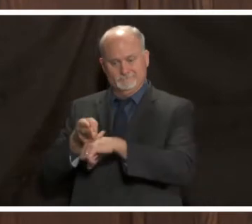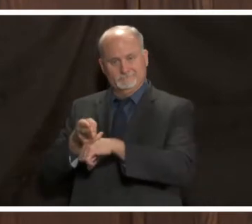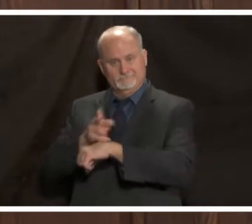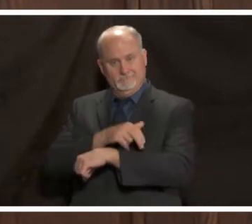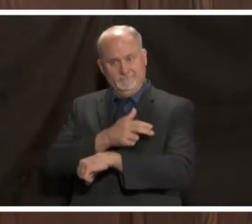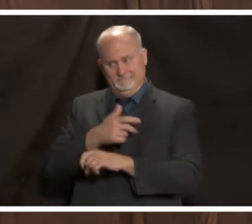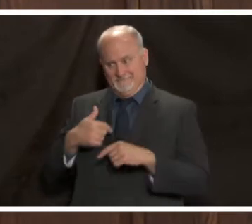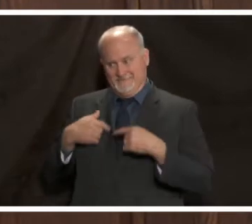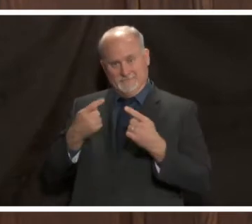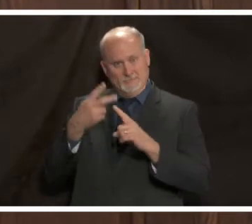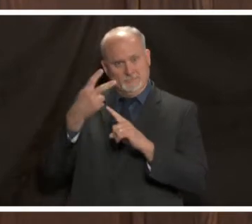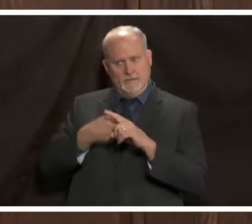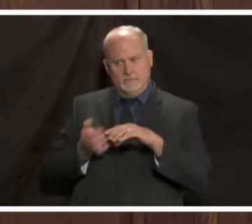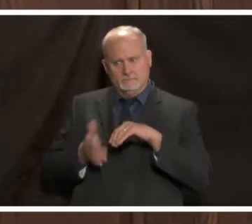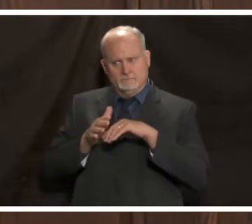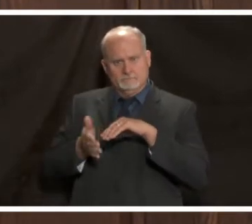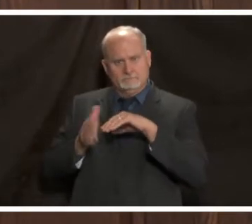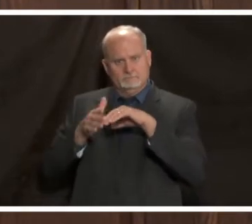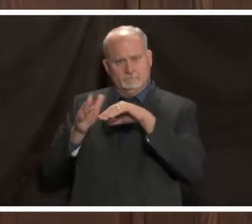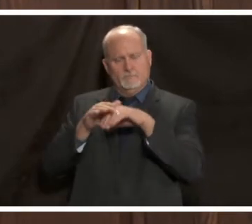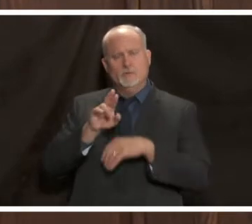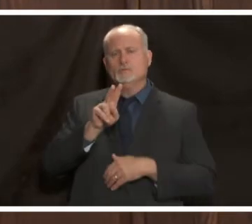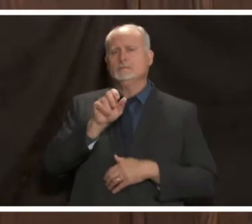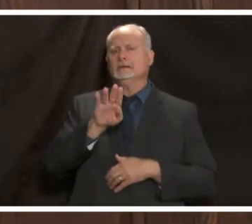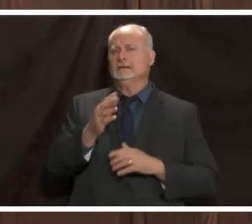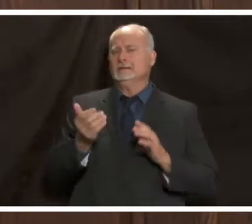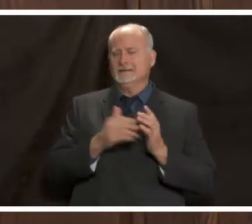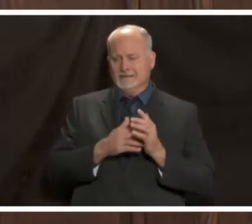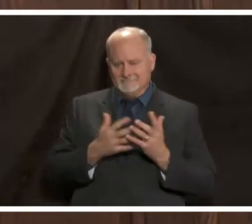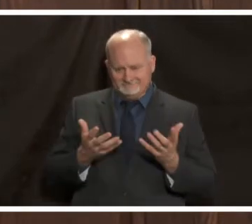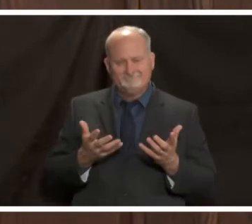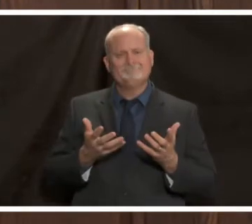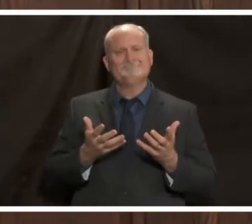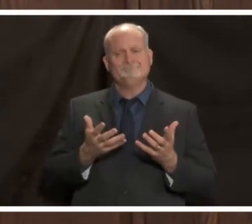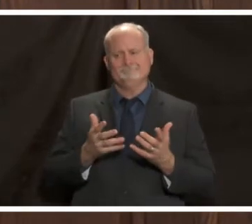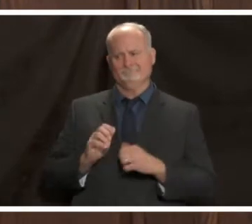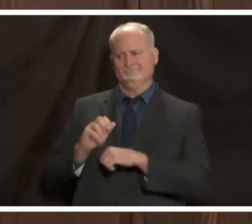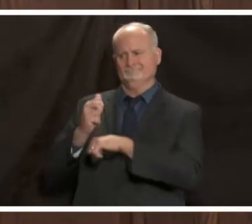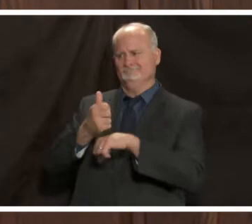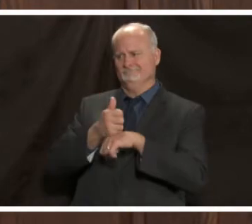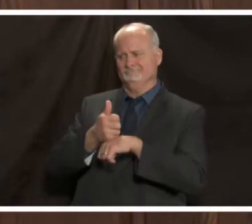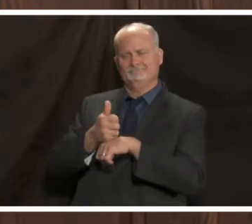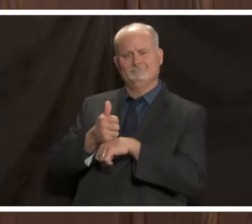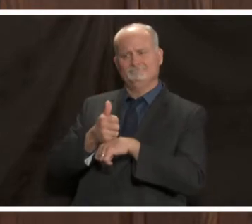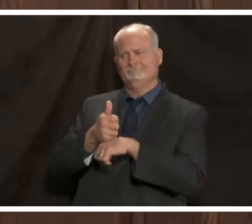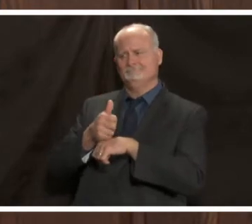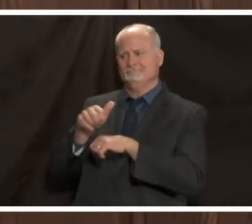past two months uab has once again been forced to designate additional beds for nighttime patients